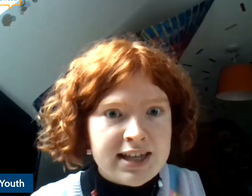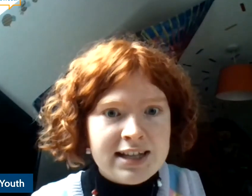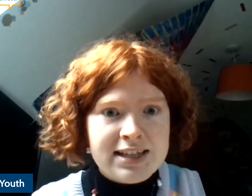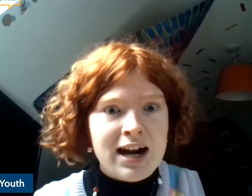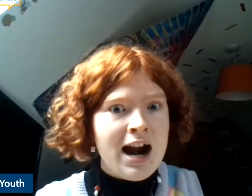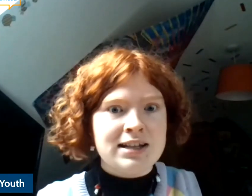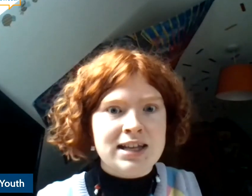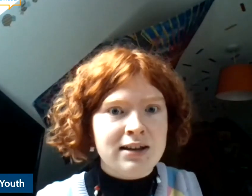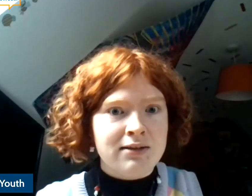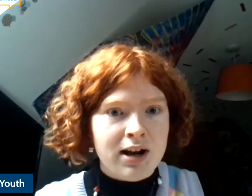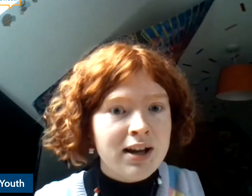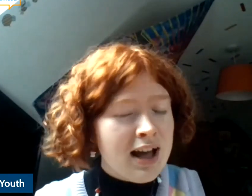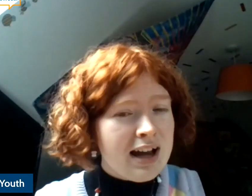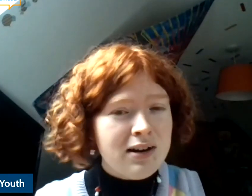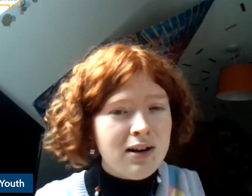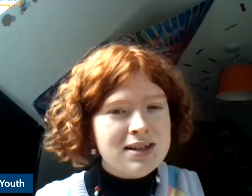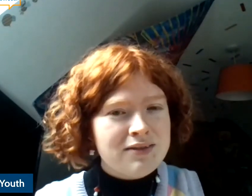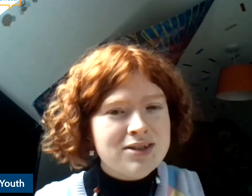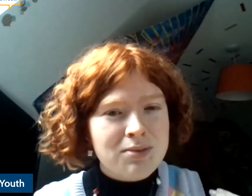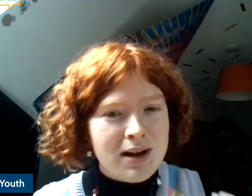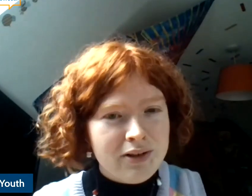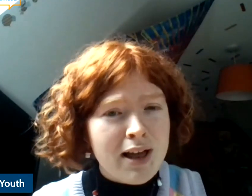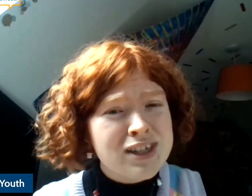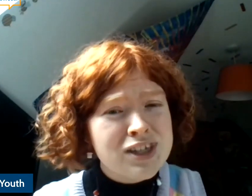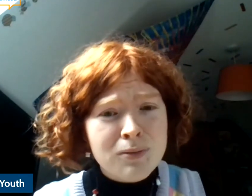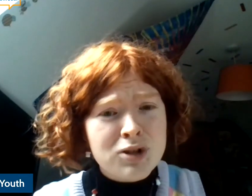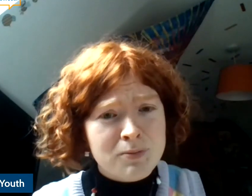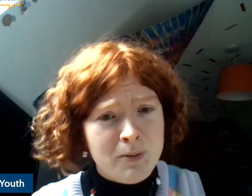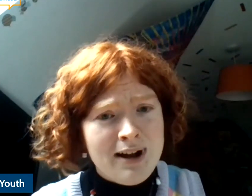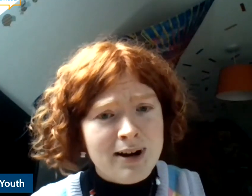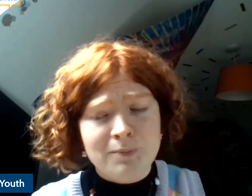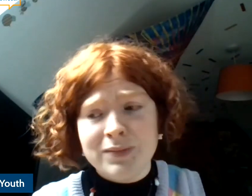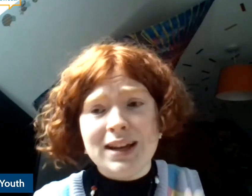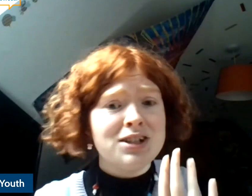And it also gives the 12 -years-old so much more power.